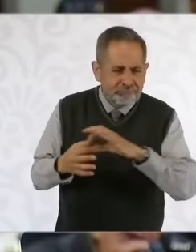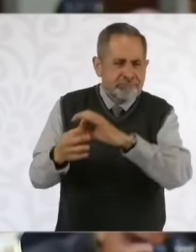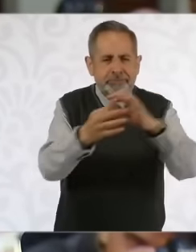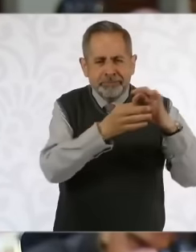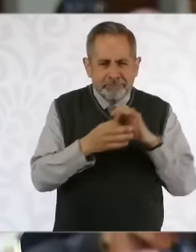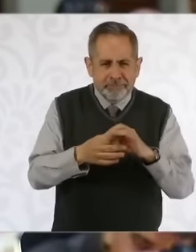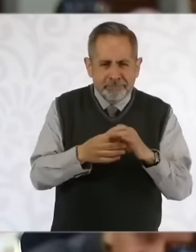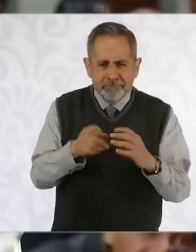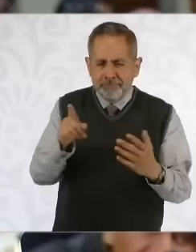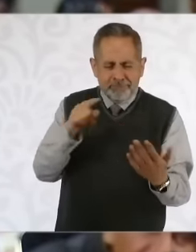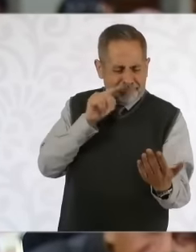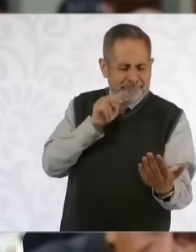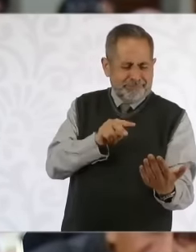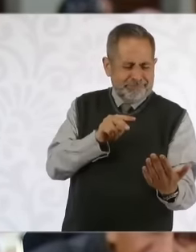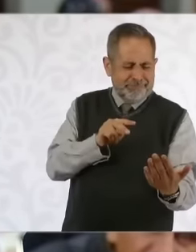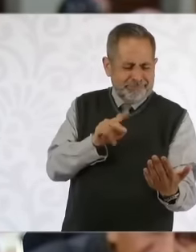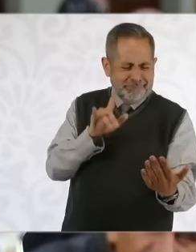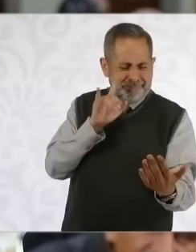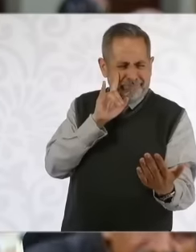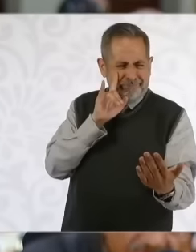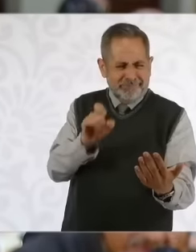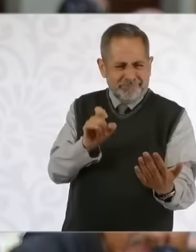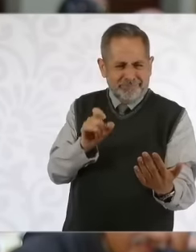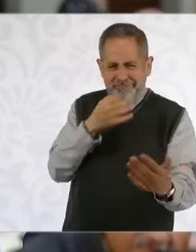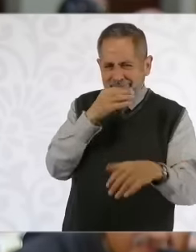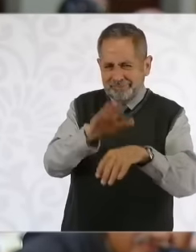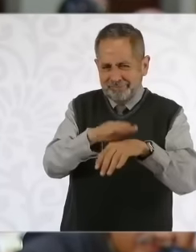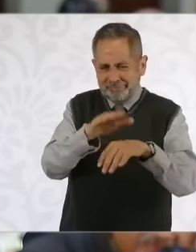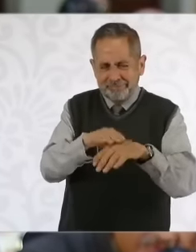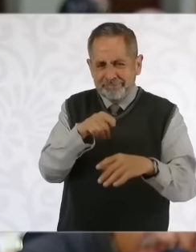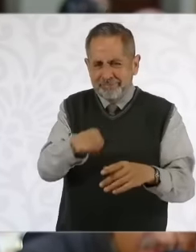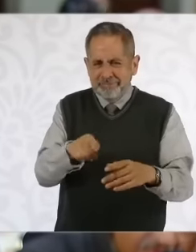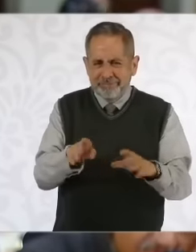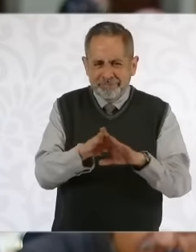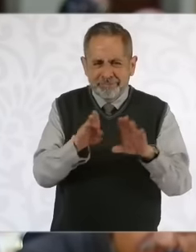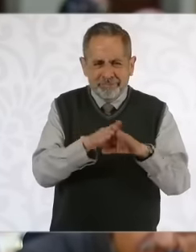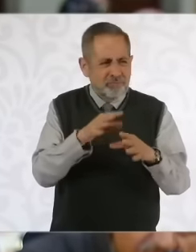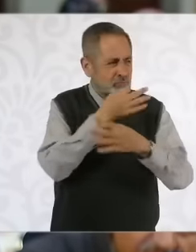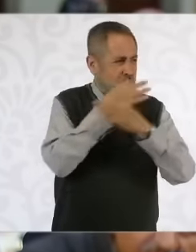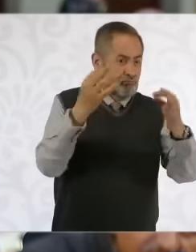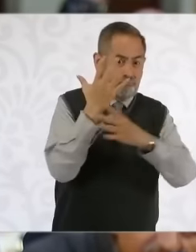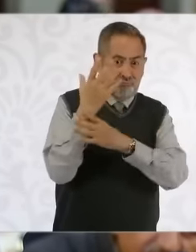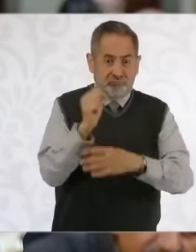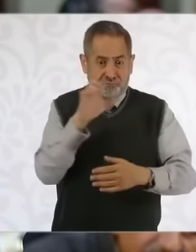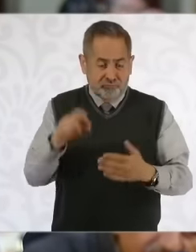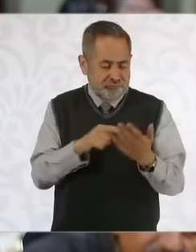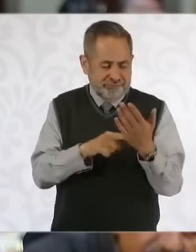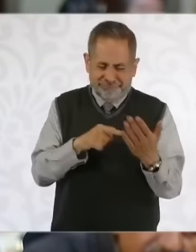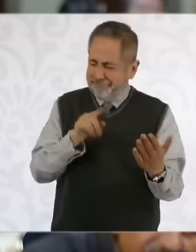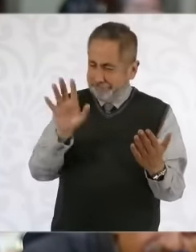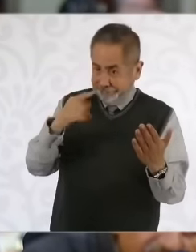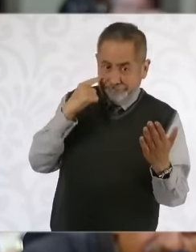that draws powerful attention, this being an institutional statement and saying that the people of